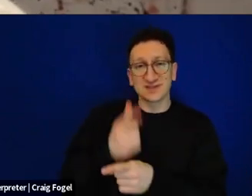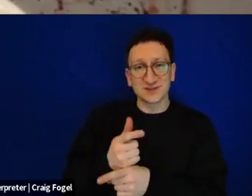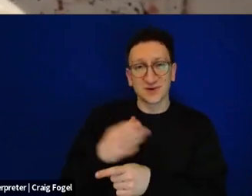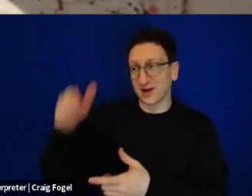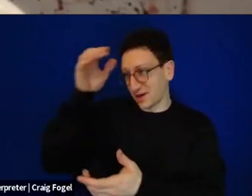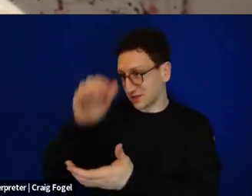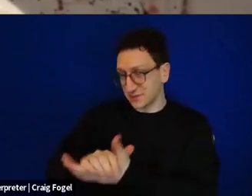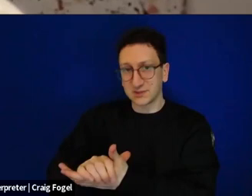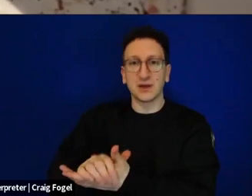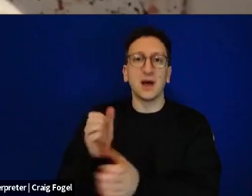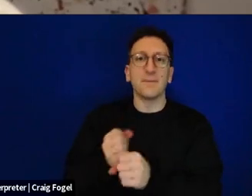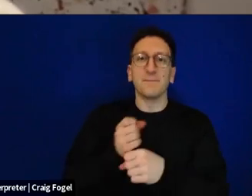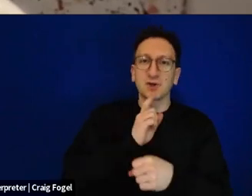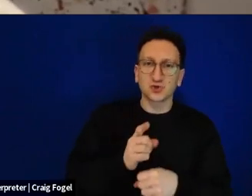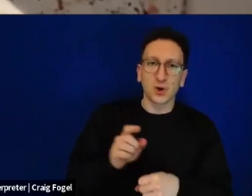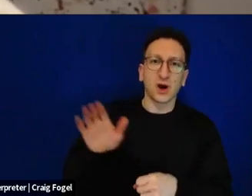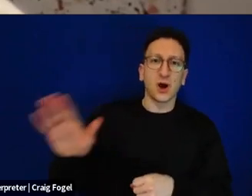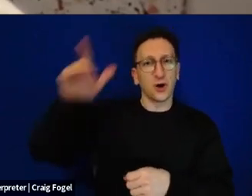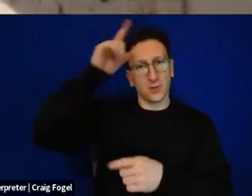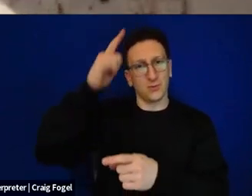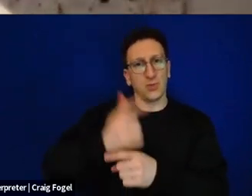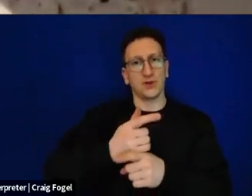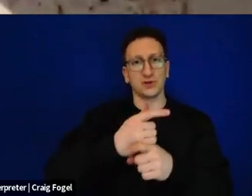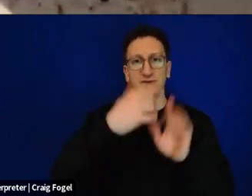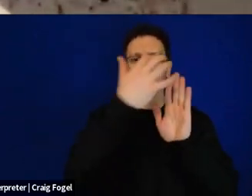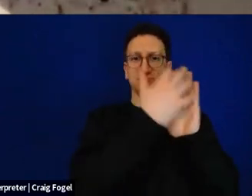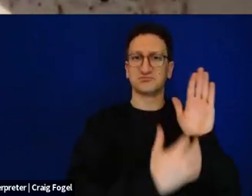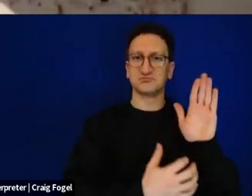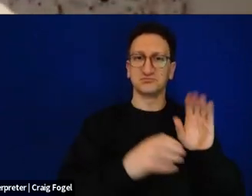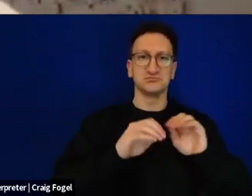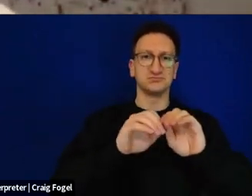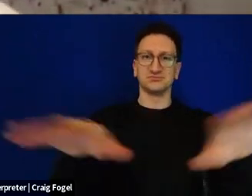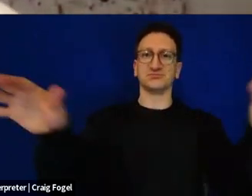Am Yisrael read Avner's words this year. And this is my invitation to you.